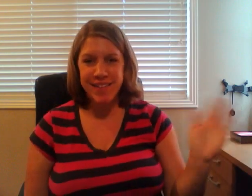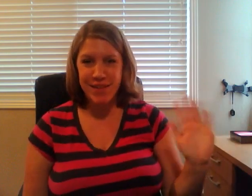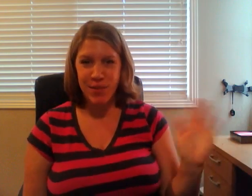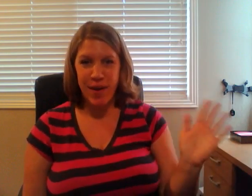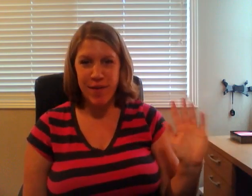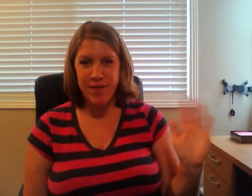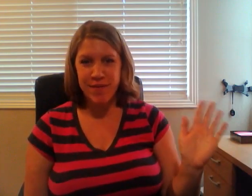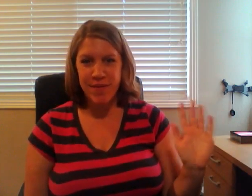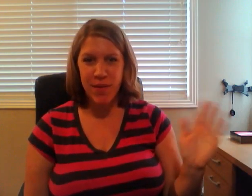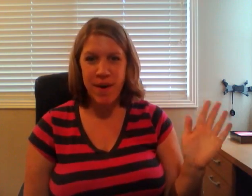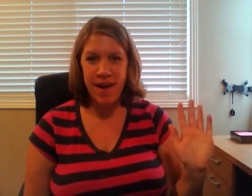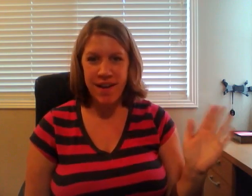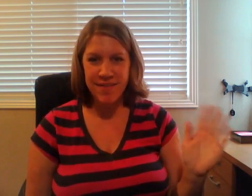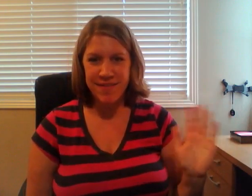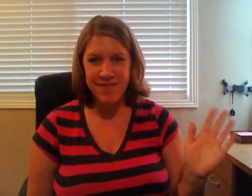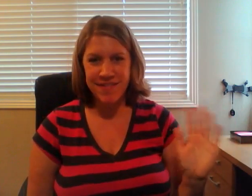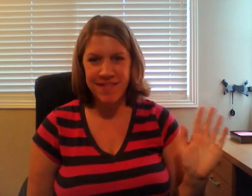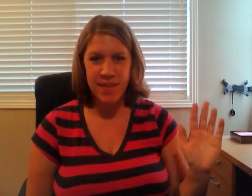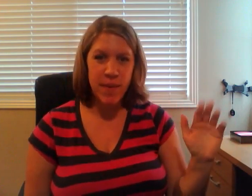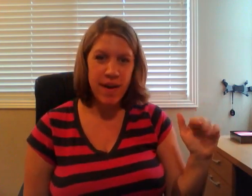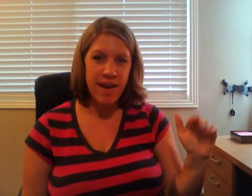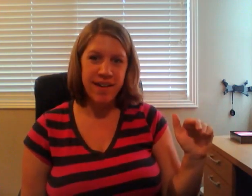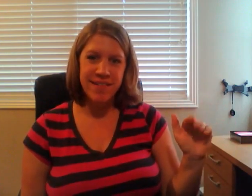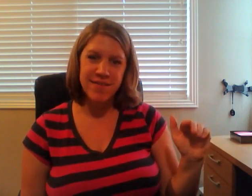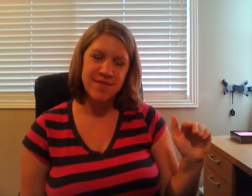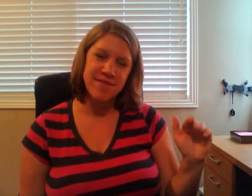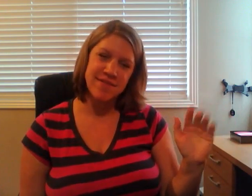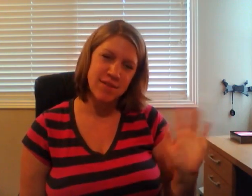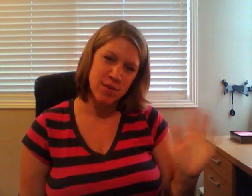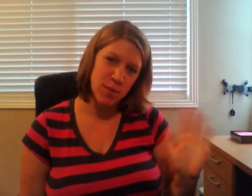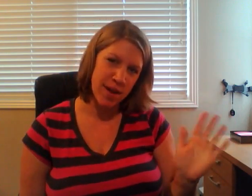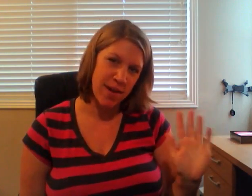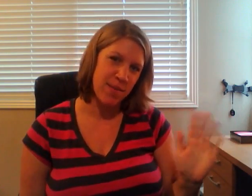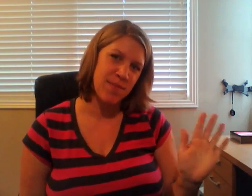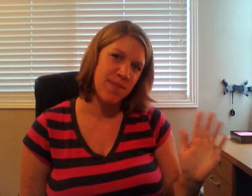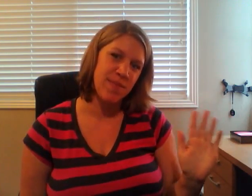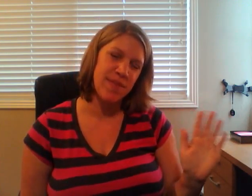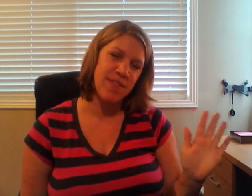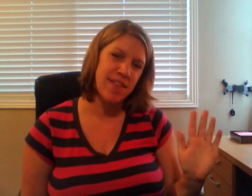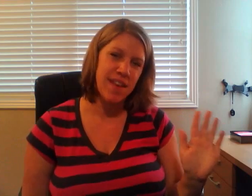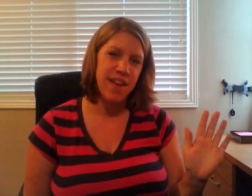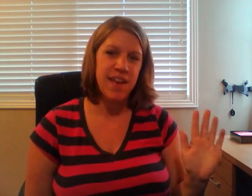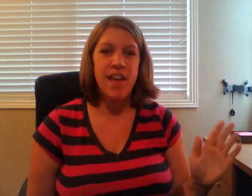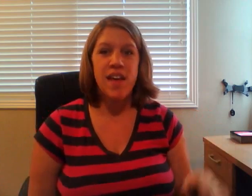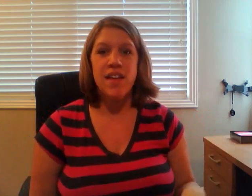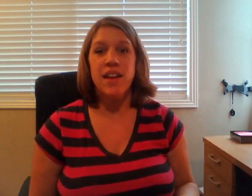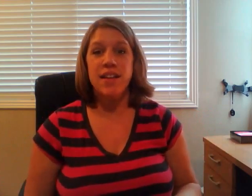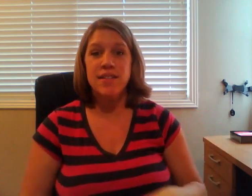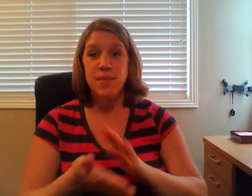Goodbye